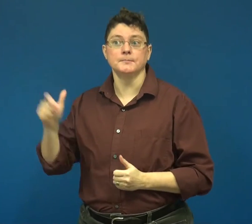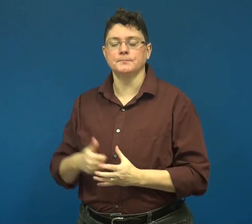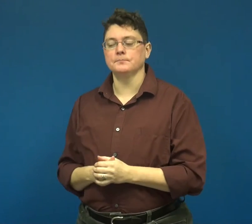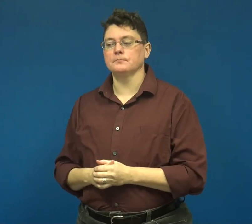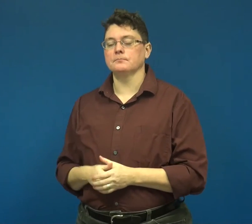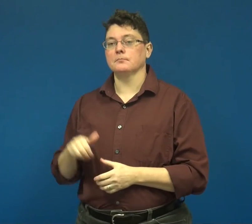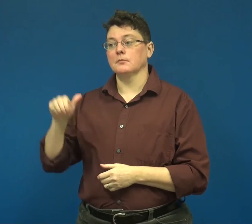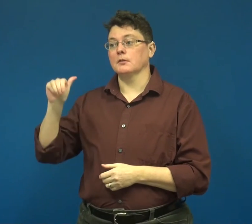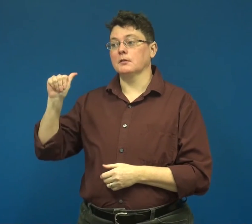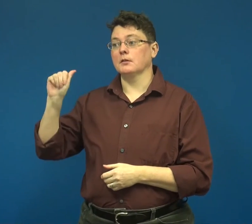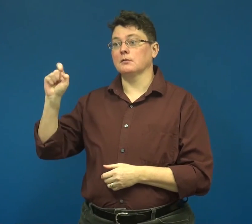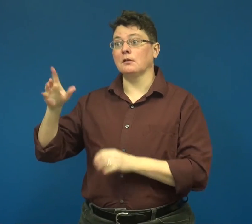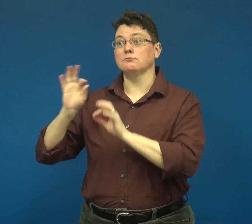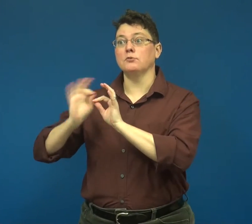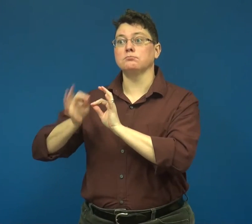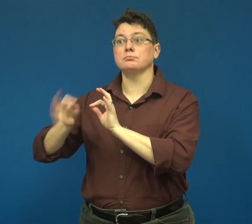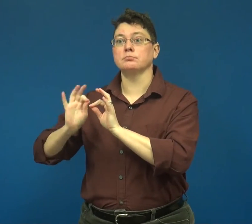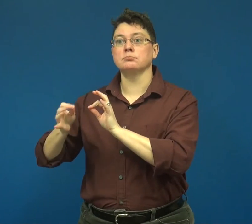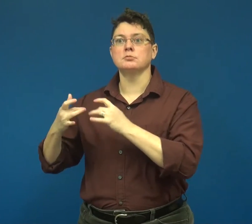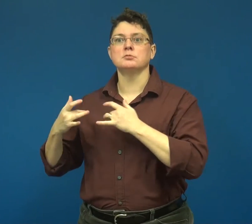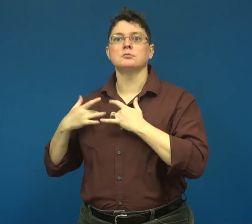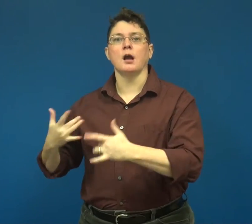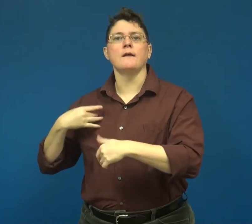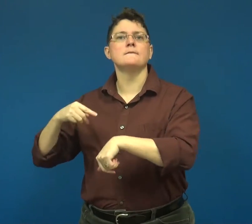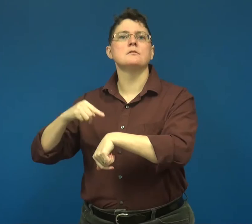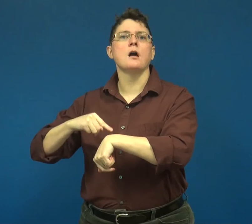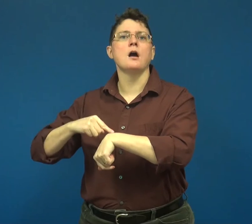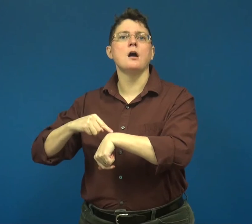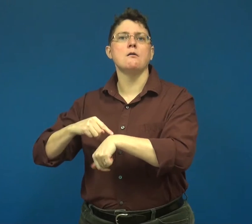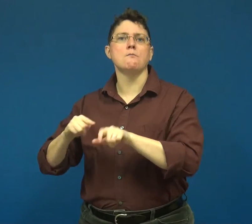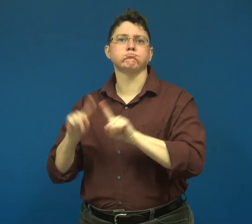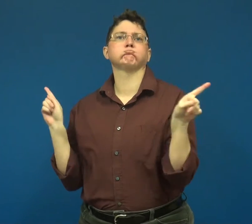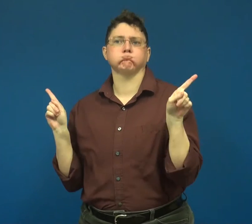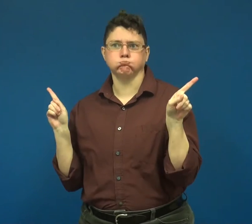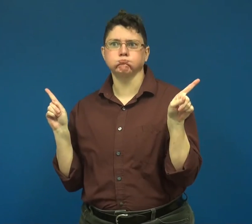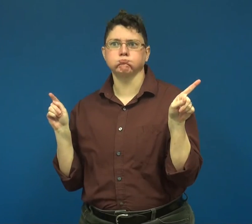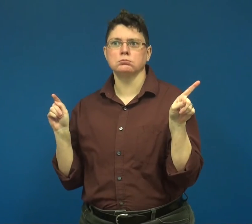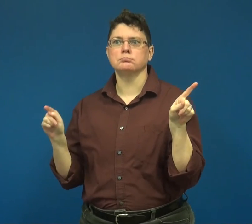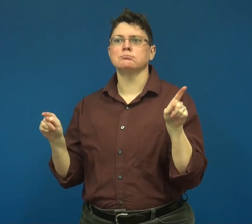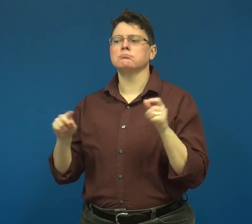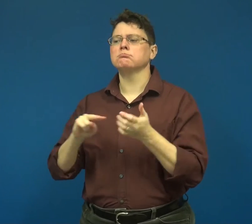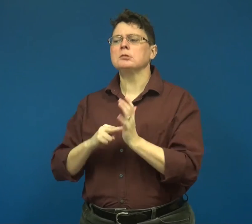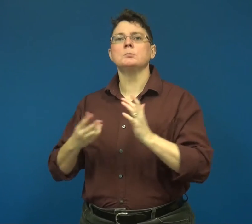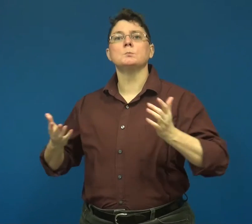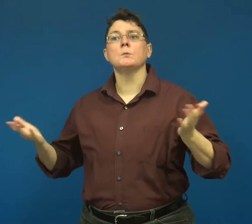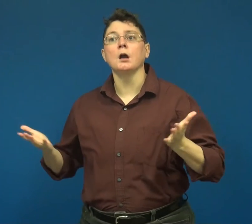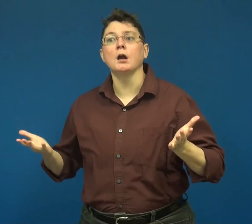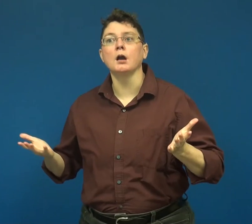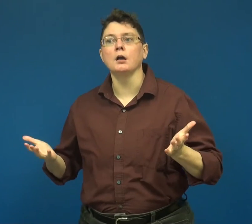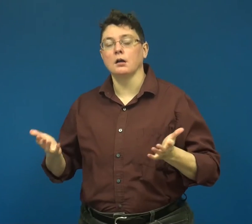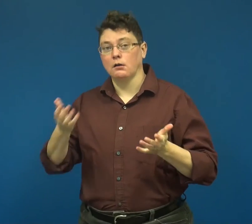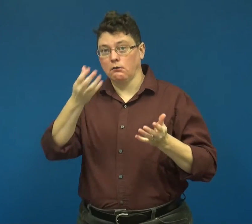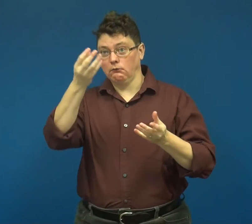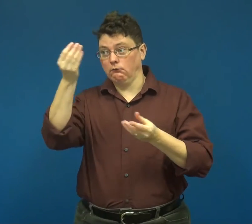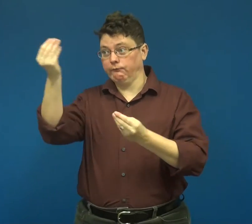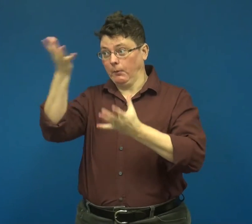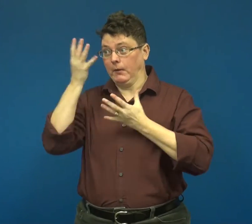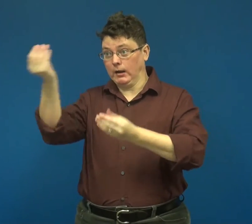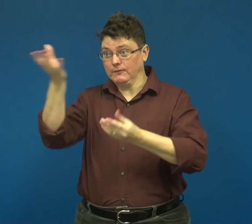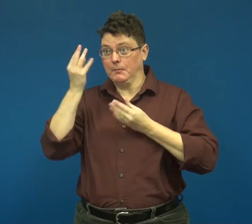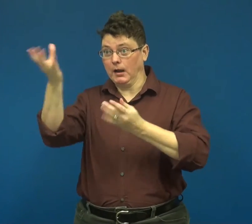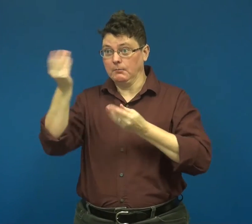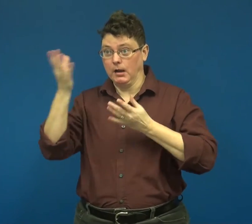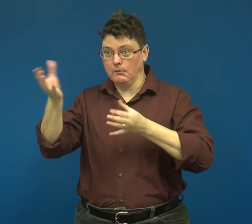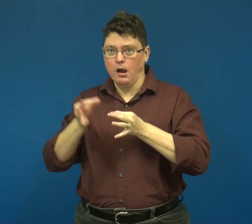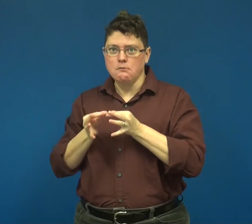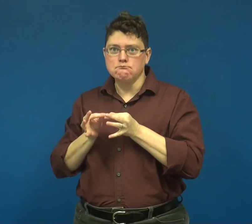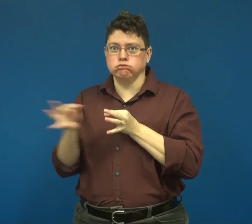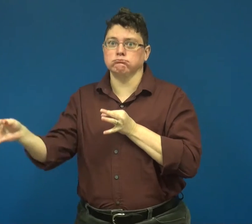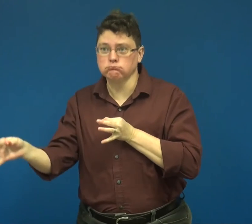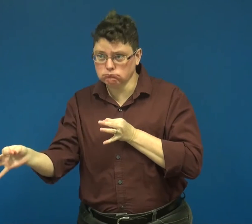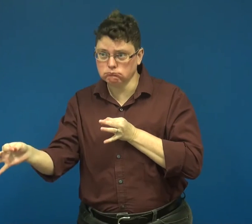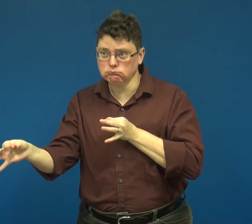ASL interpretation usually has time difference which means a delay in receiving information.